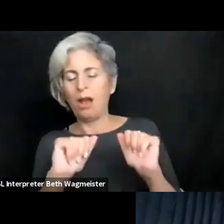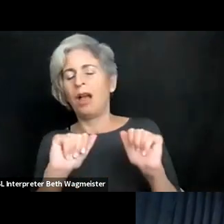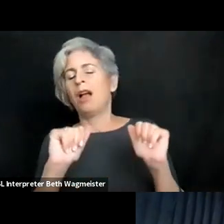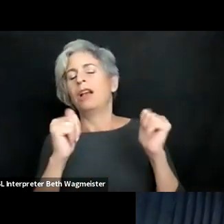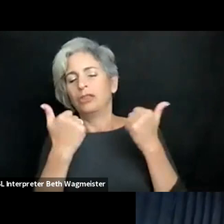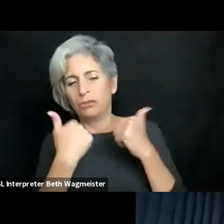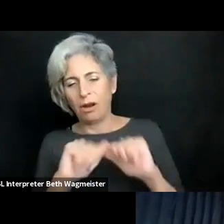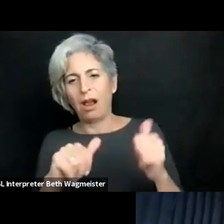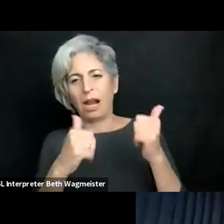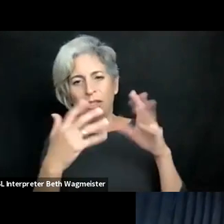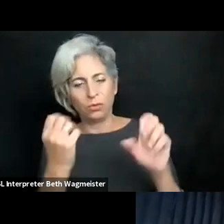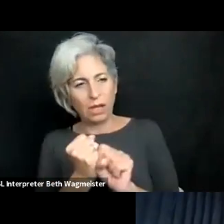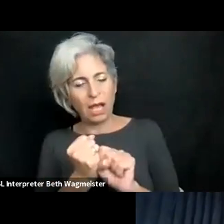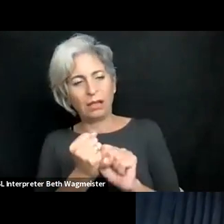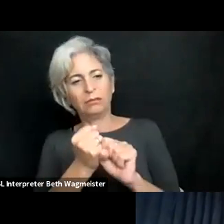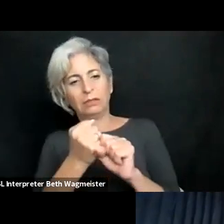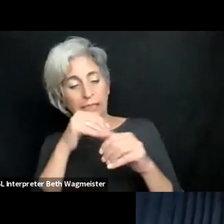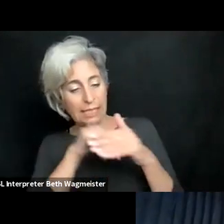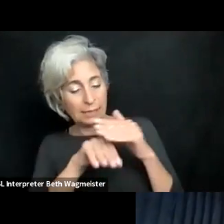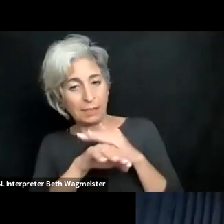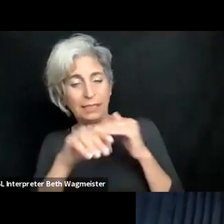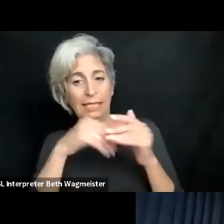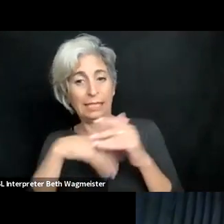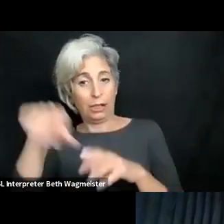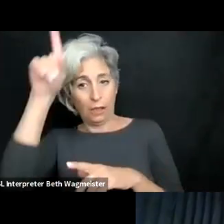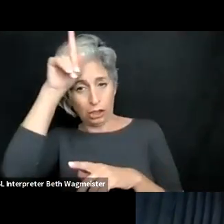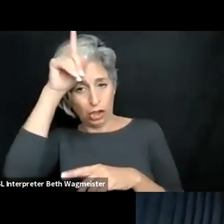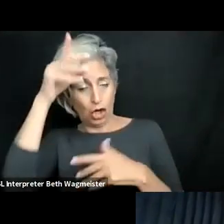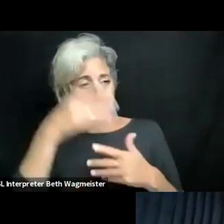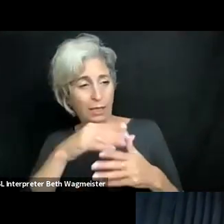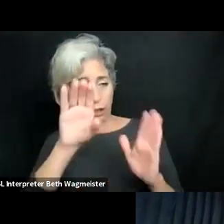What's your thought? >> GOTTFRIED